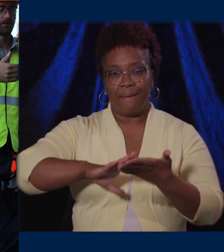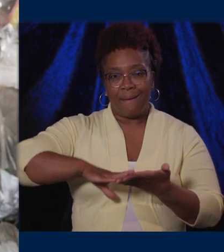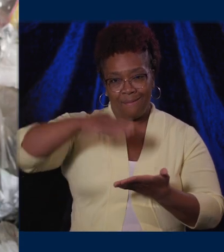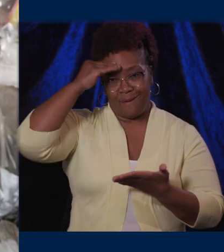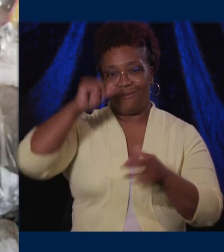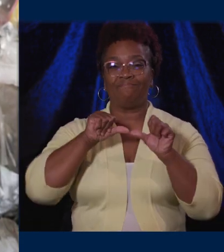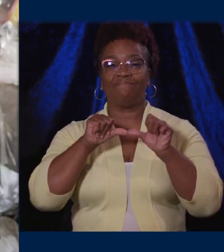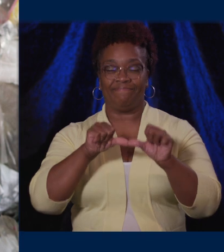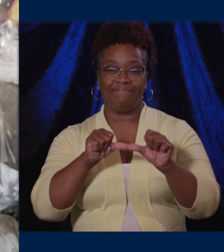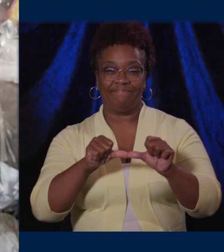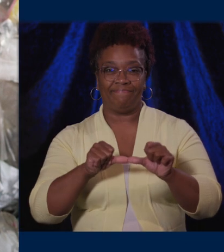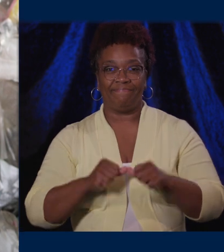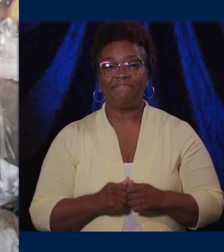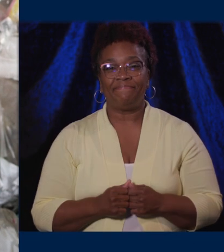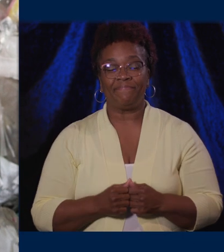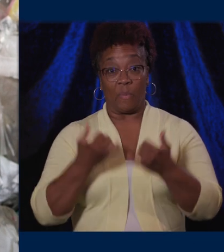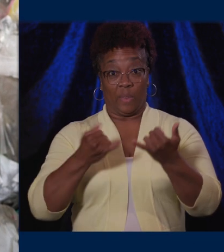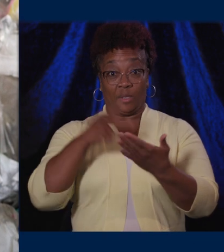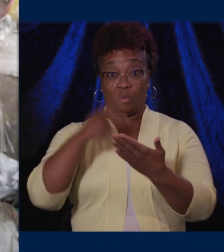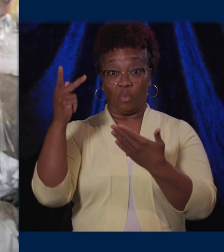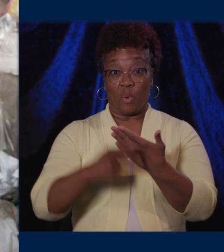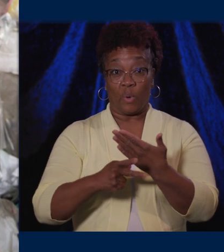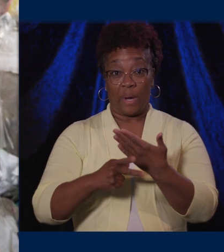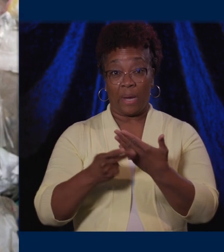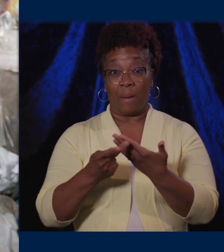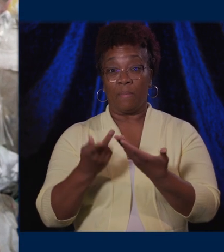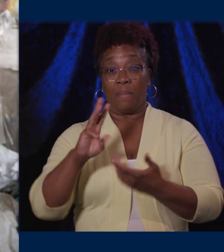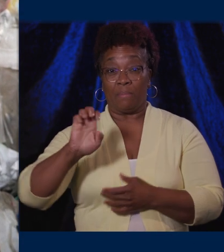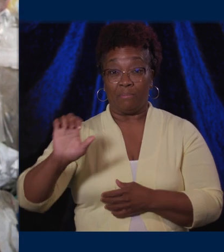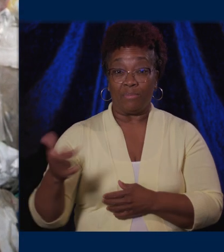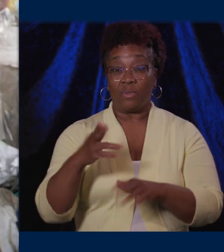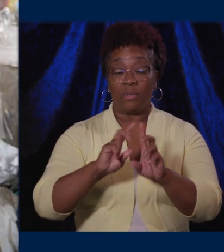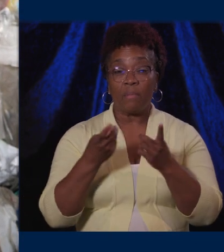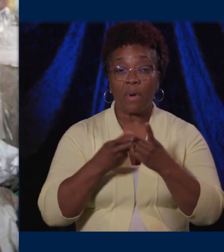This program is part of a special partnership with Michigan’s Department of Environment,